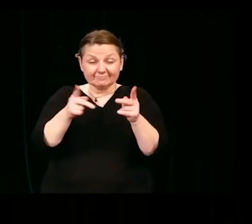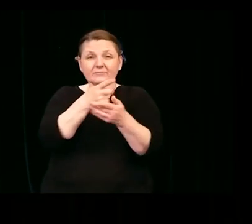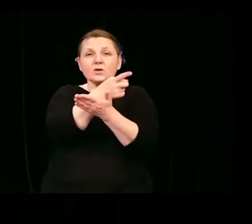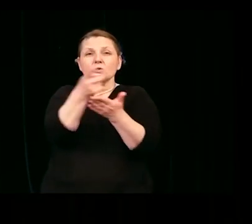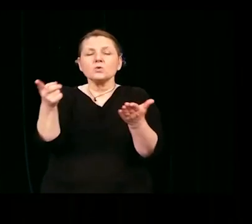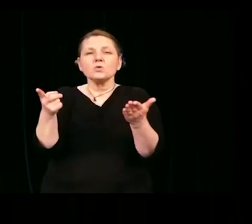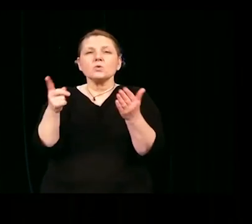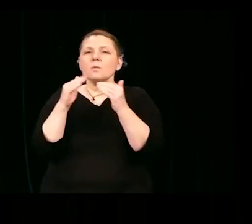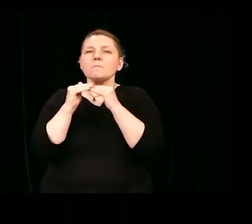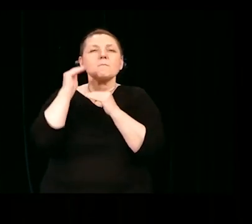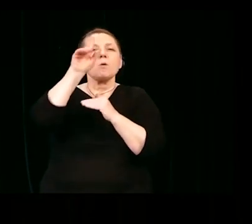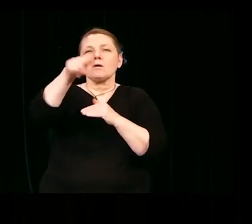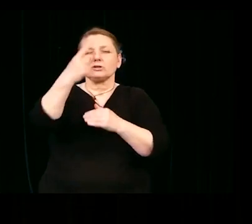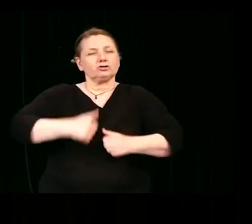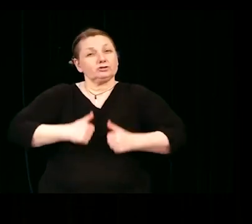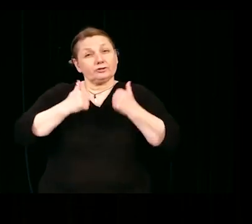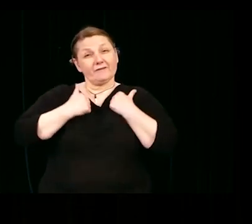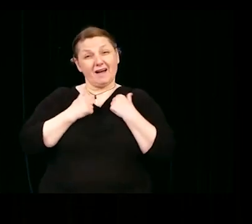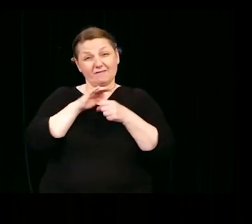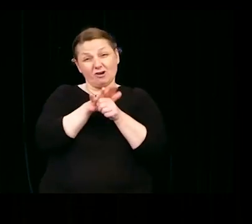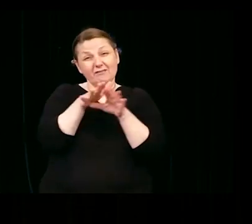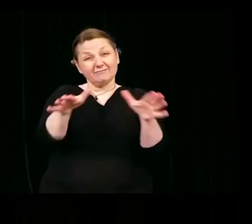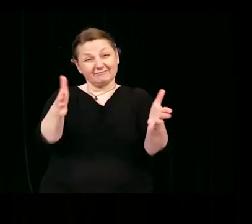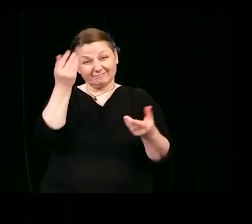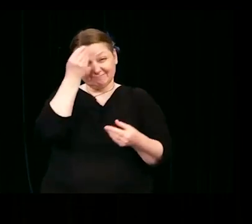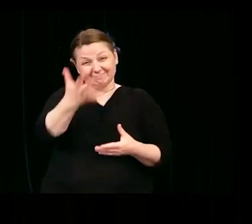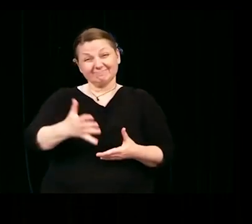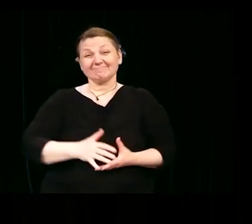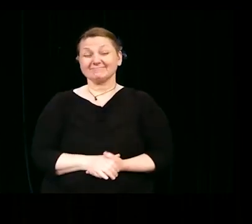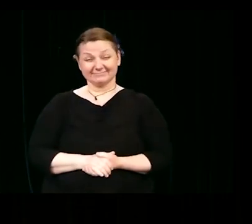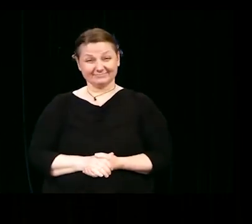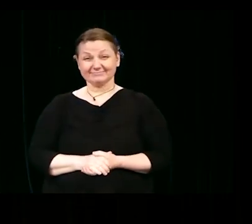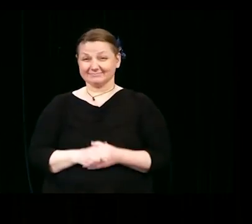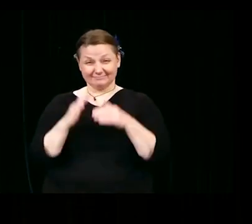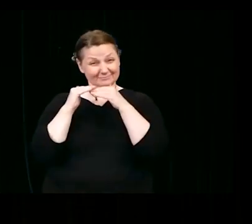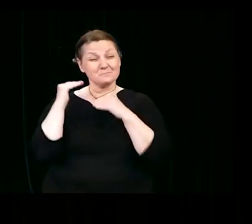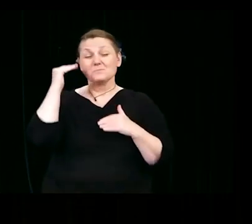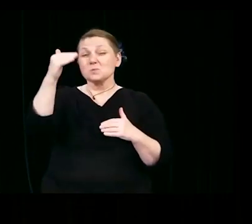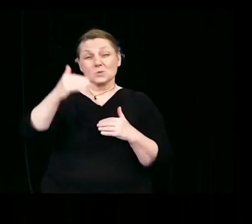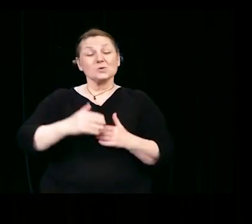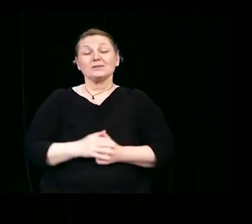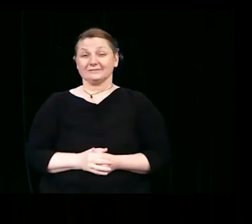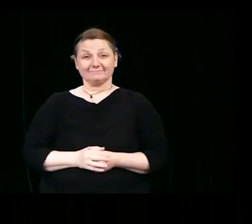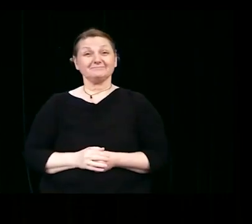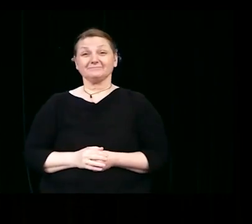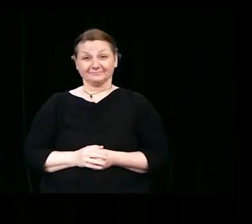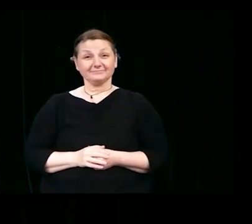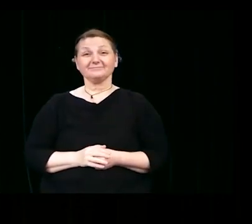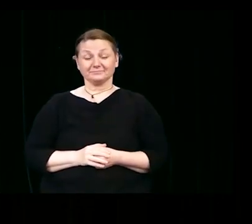soñadores, nuestros innovadores, nuestra familia, nuestra